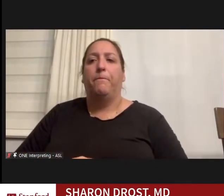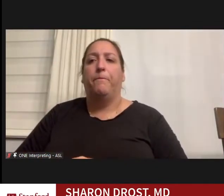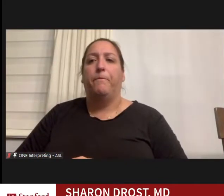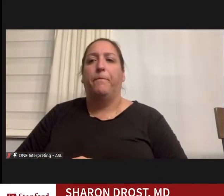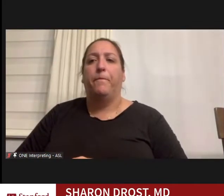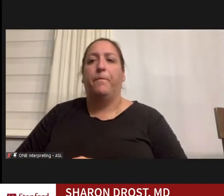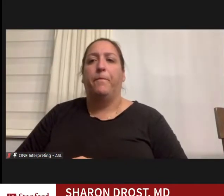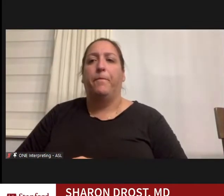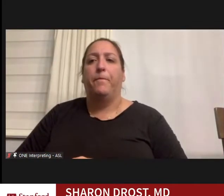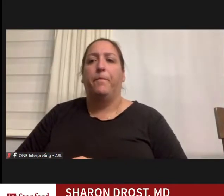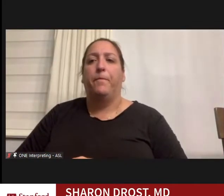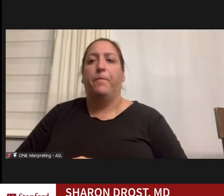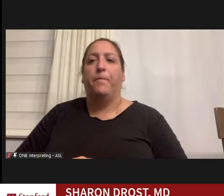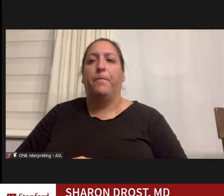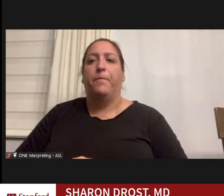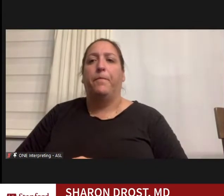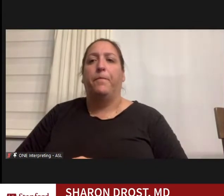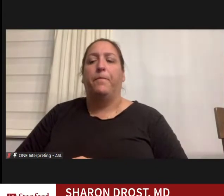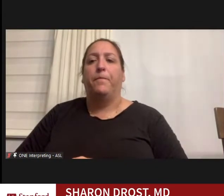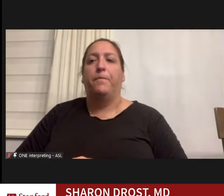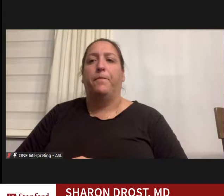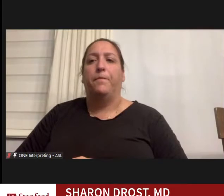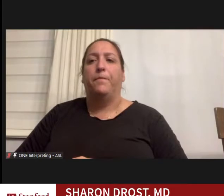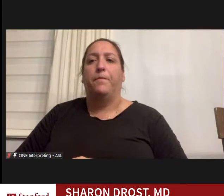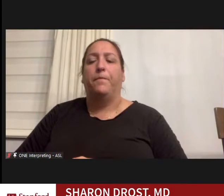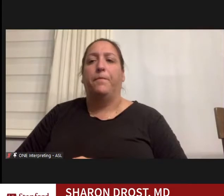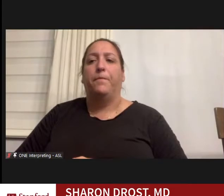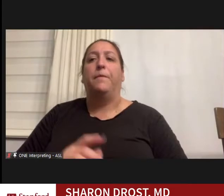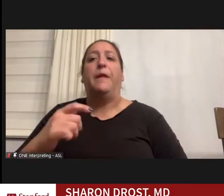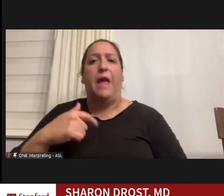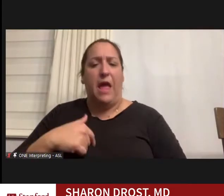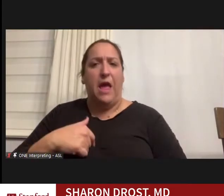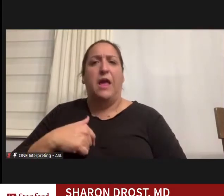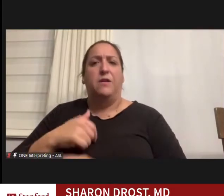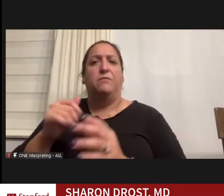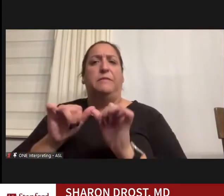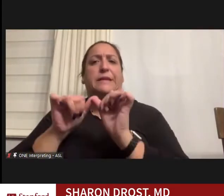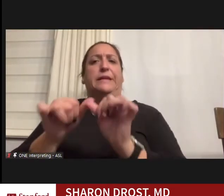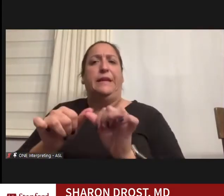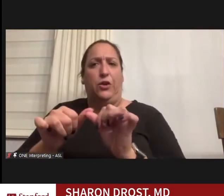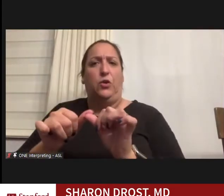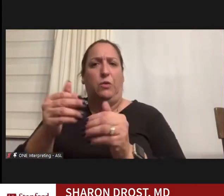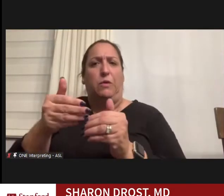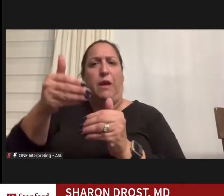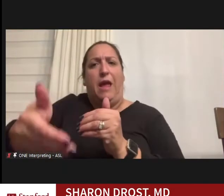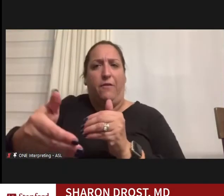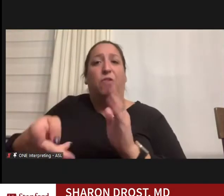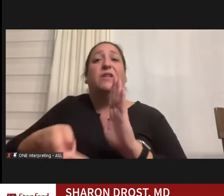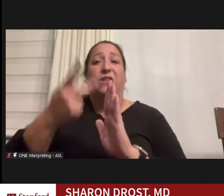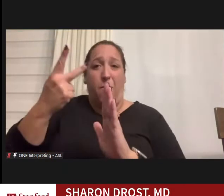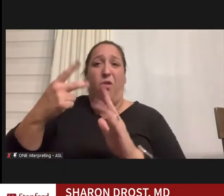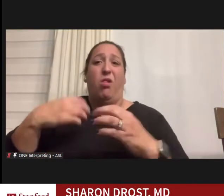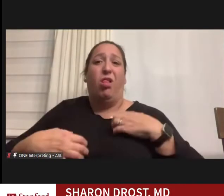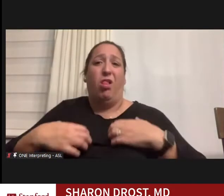As such I went on to need a double lung transplant, and that was